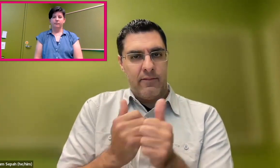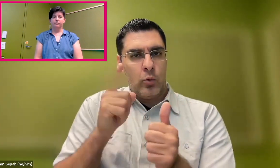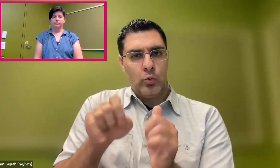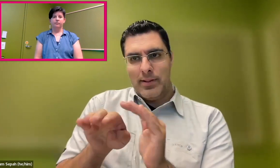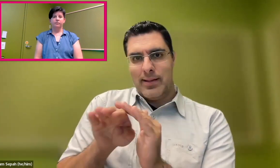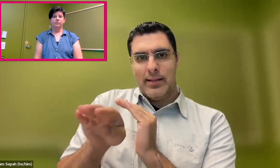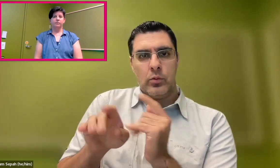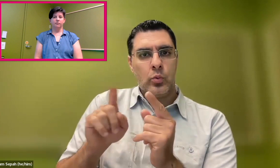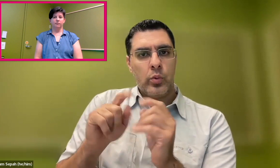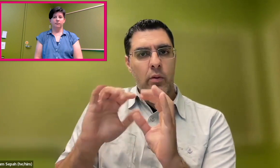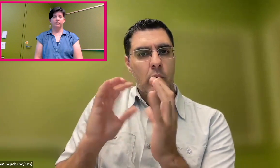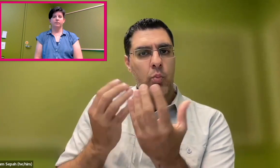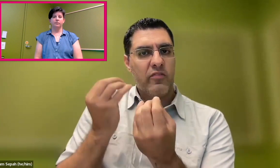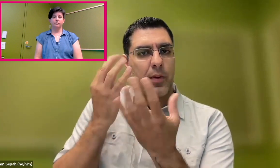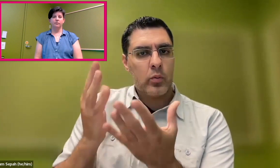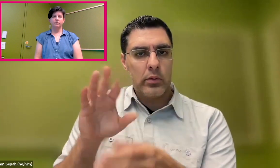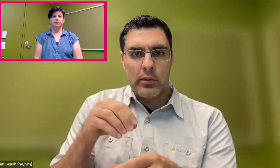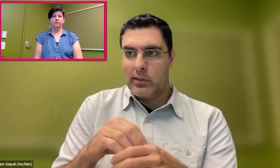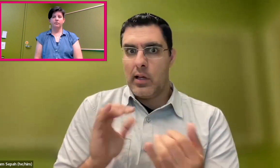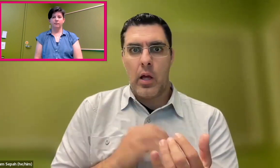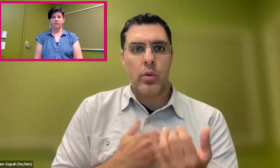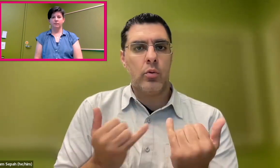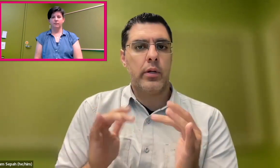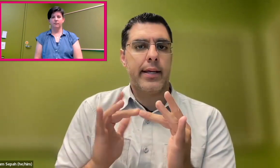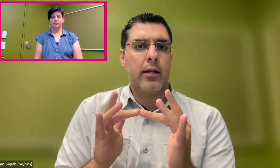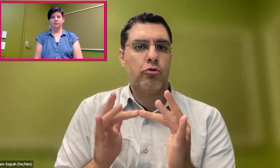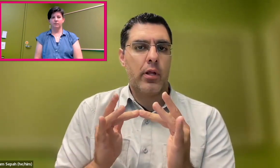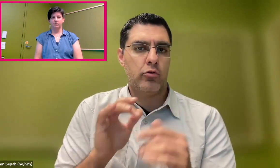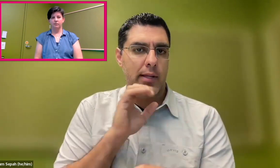to strive for. Information should be accessible to everyone.